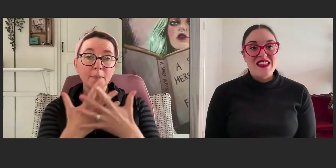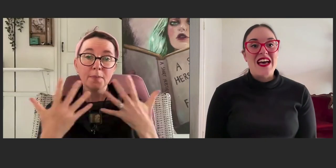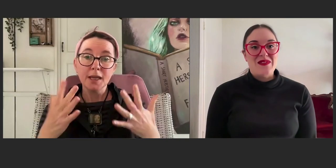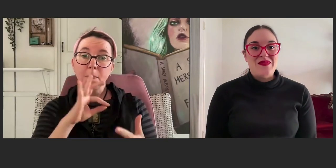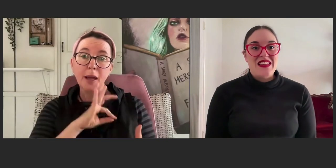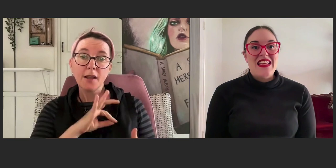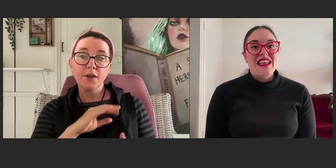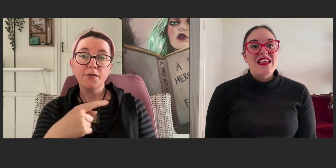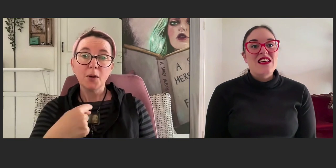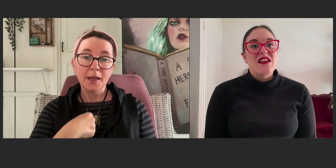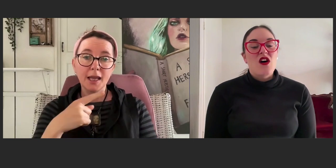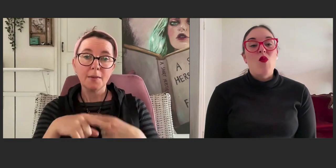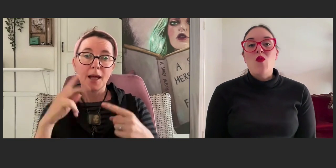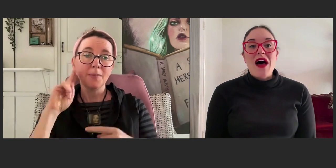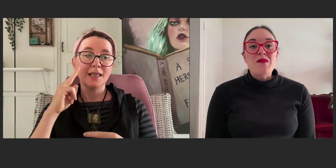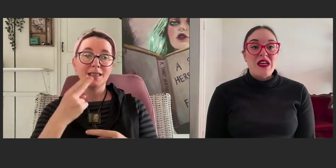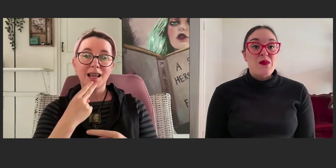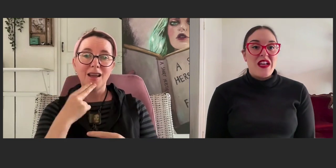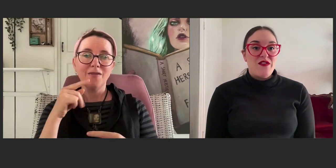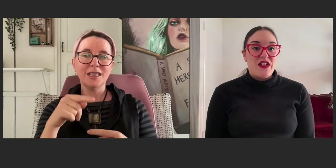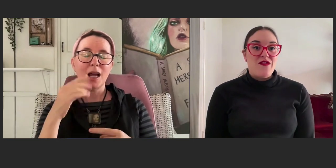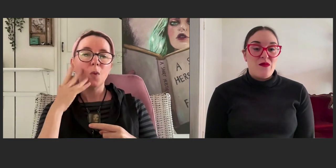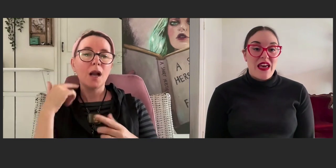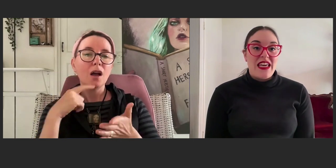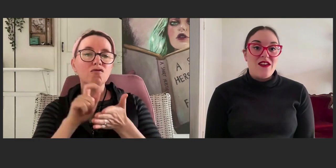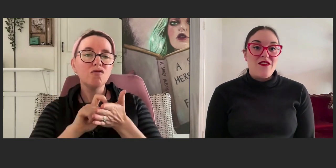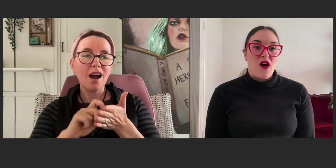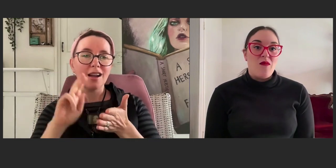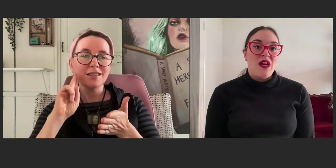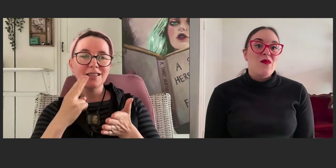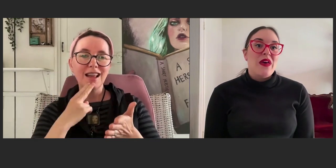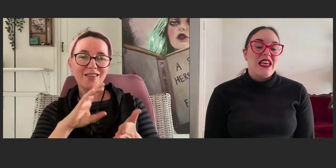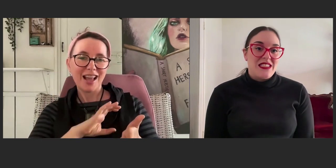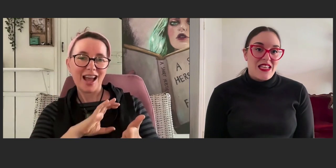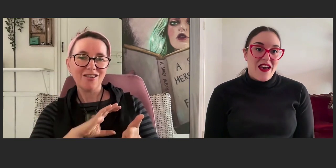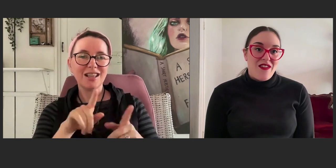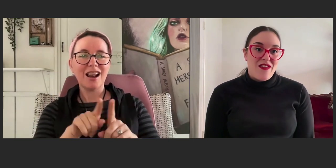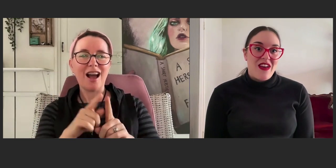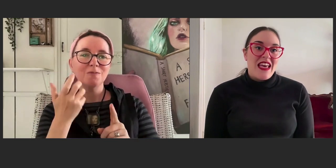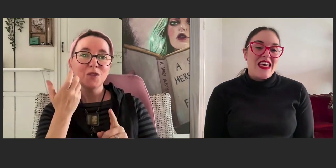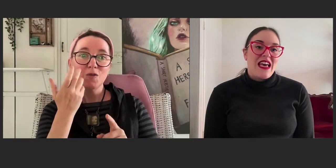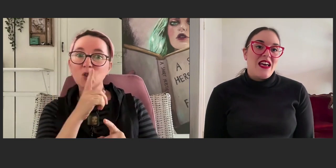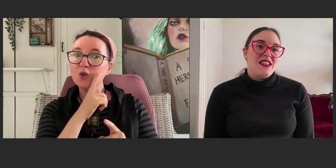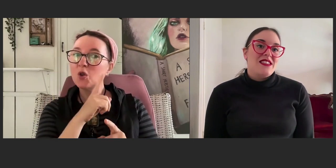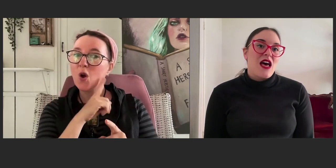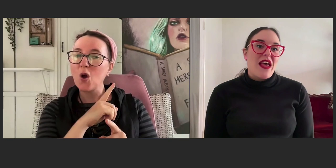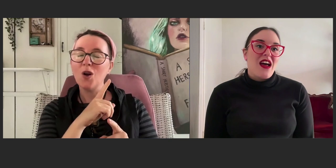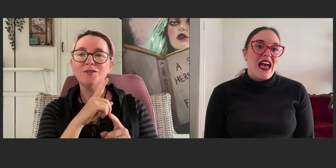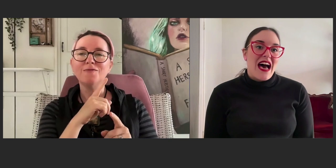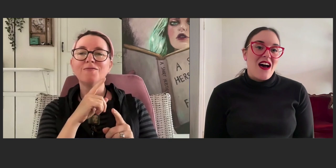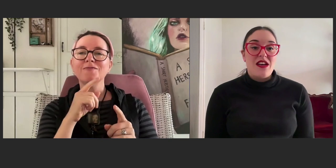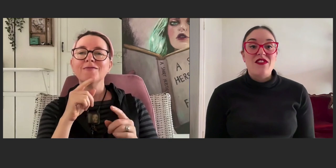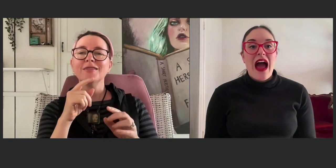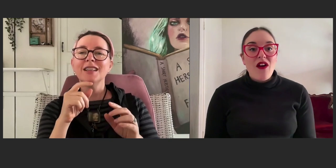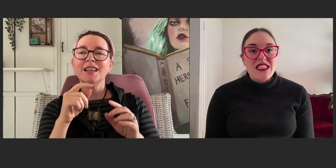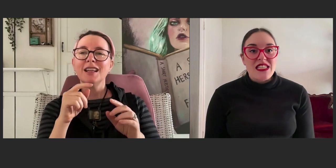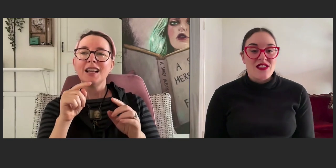Yeah. Well one big benefit for me from being deaf is that when I have deaf characters,